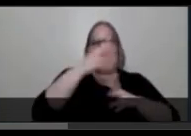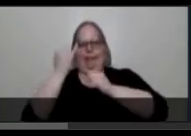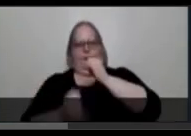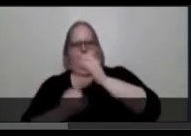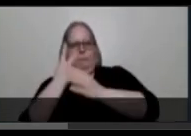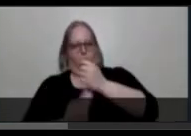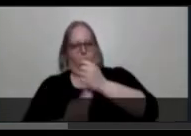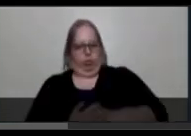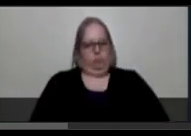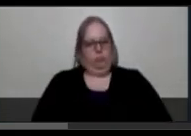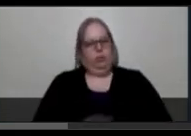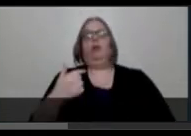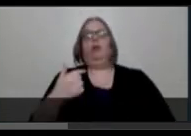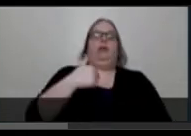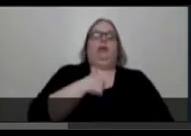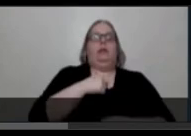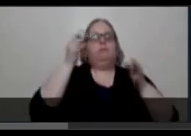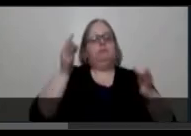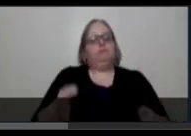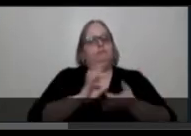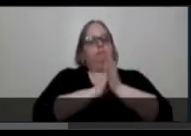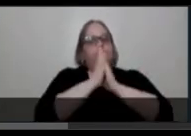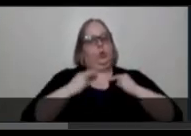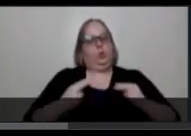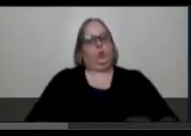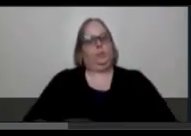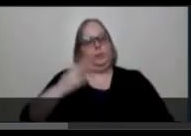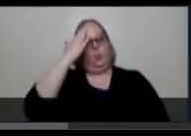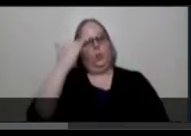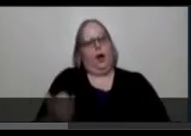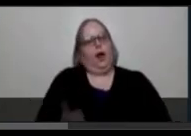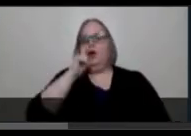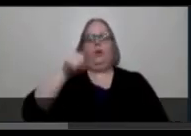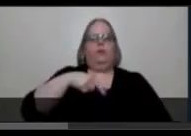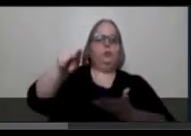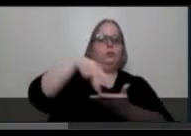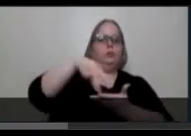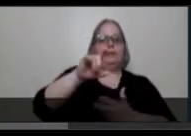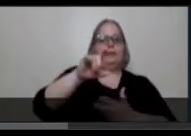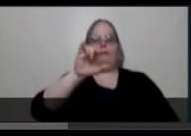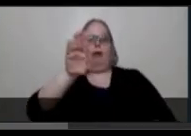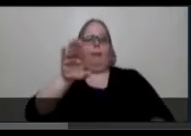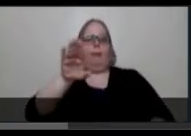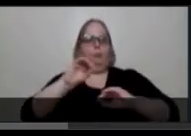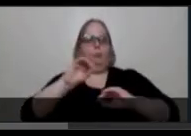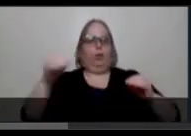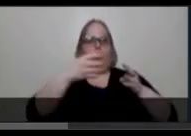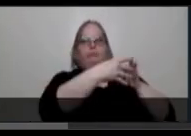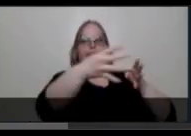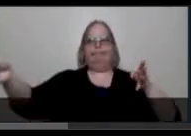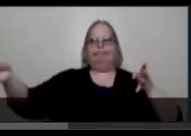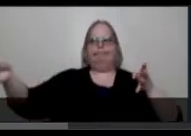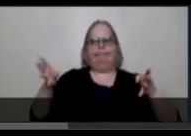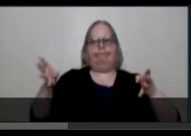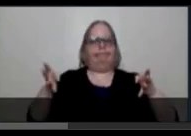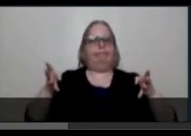“I choose to be human because I don’t need to dance in a club with border fences”, And, “I choose